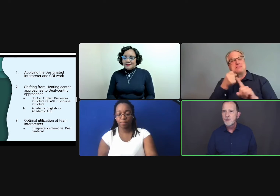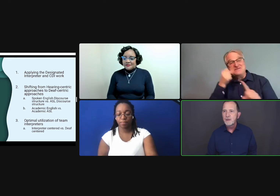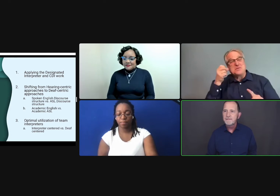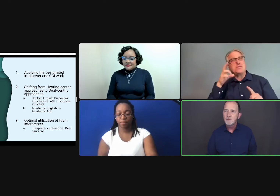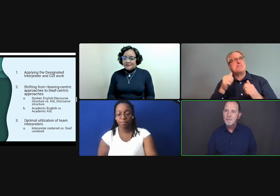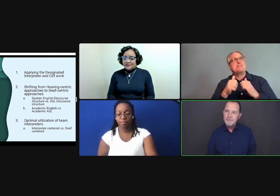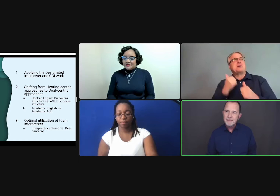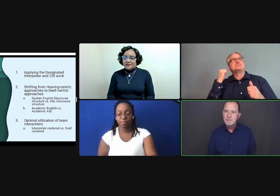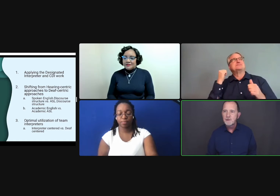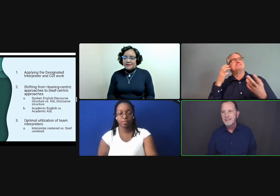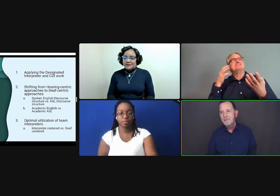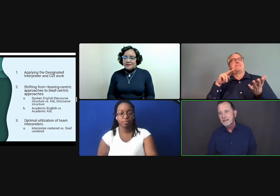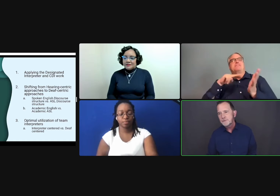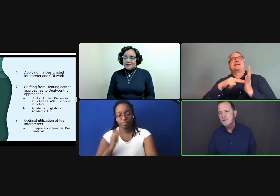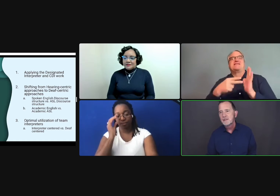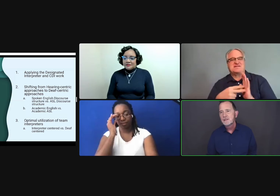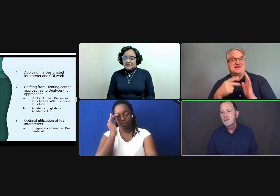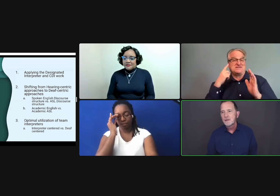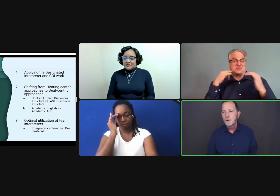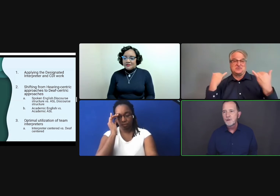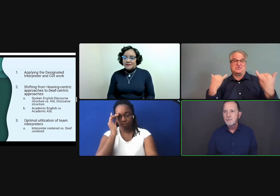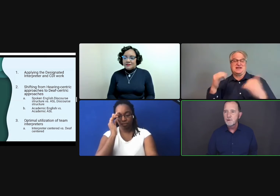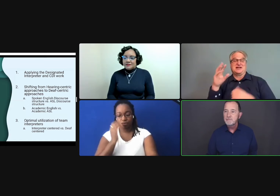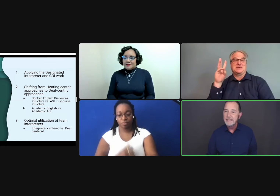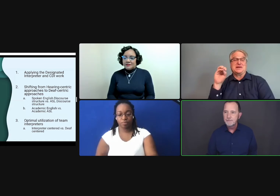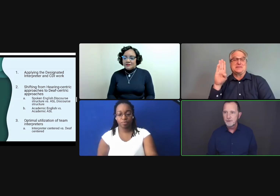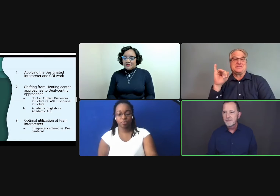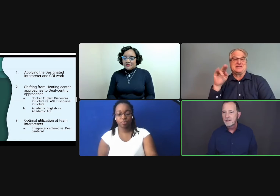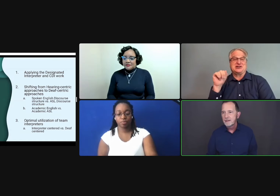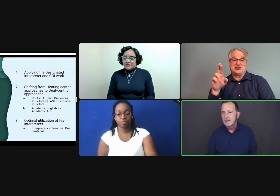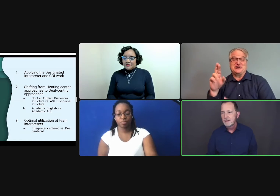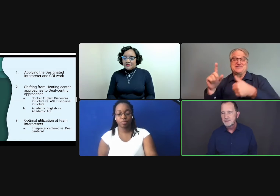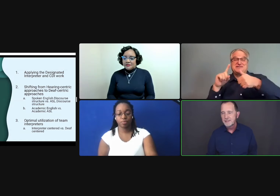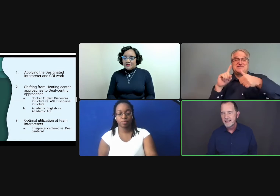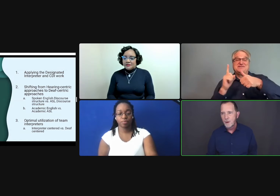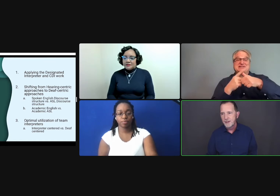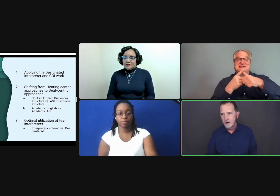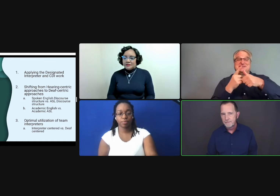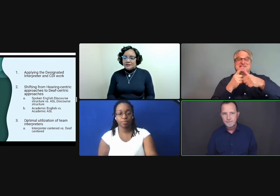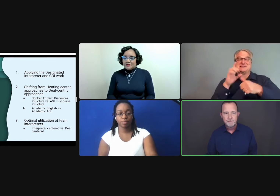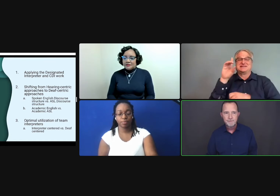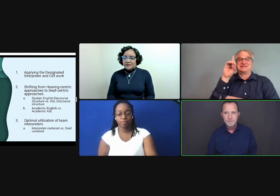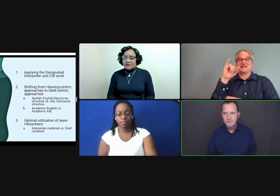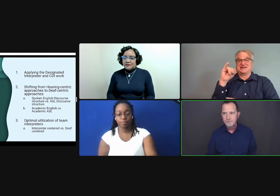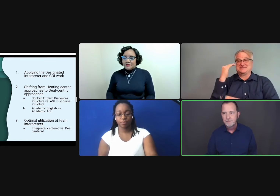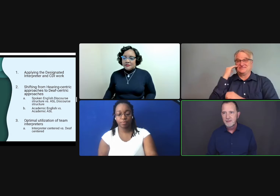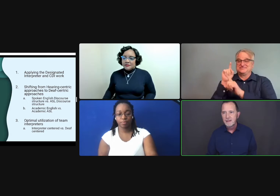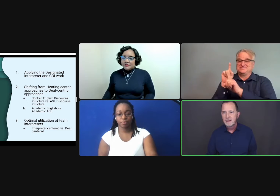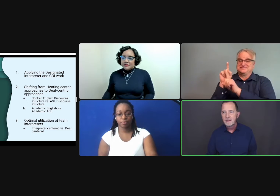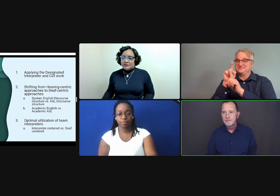that we feel might be the most impactful or the most meaningful for today's webinar.